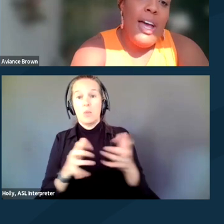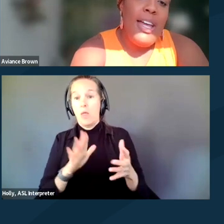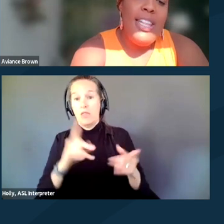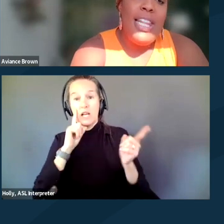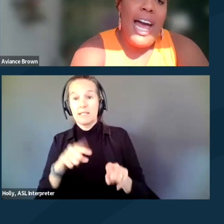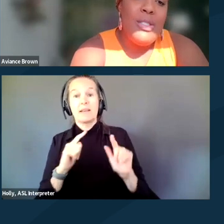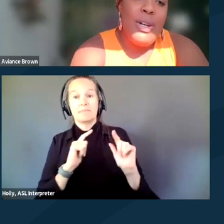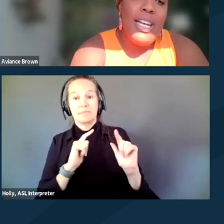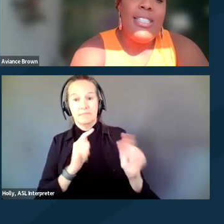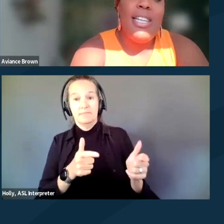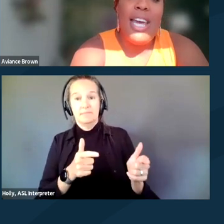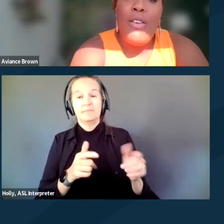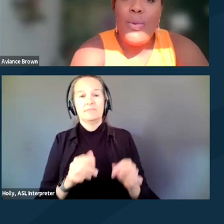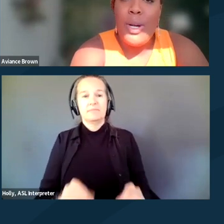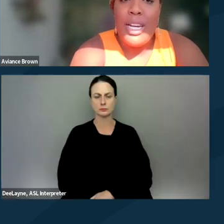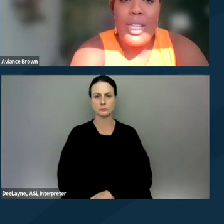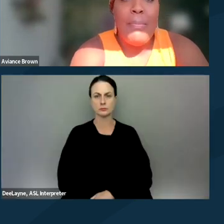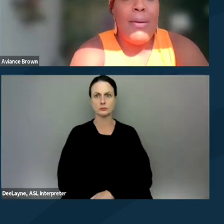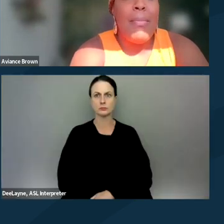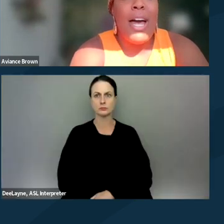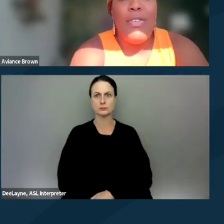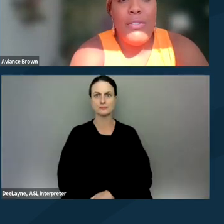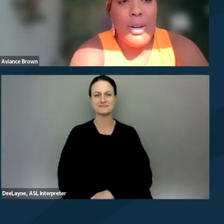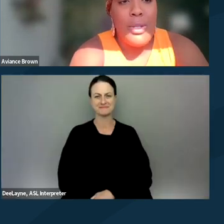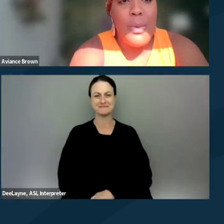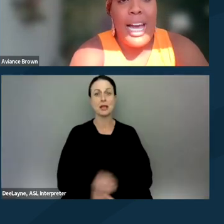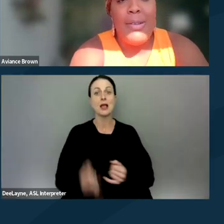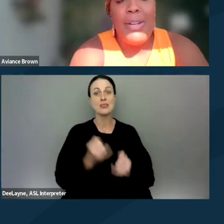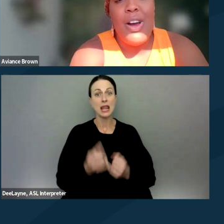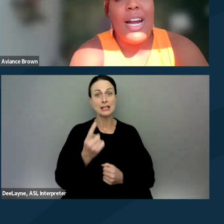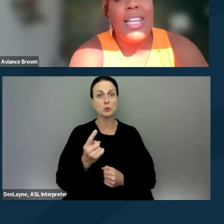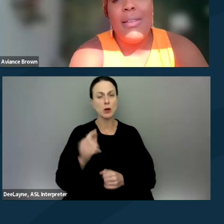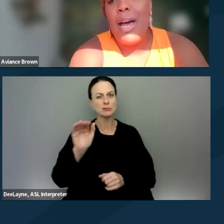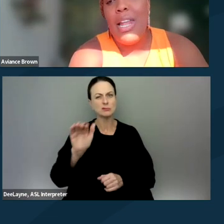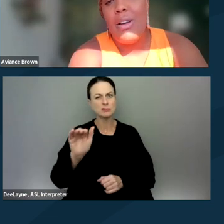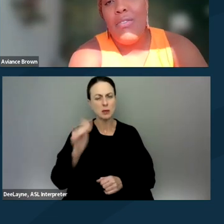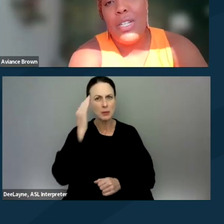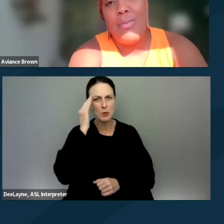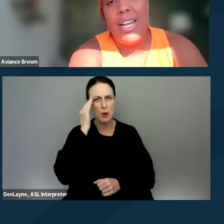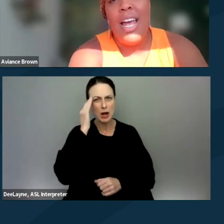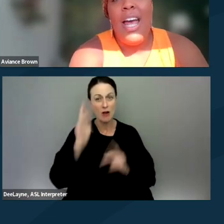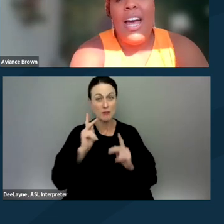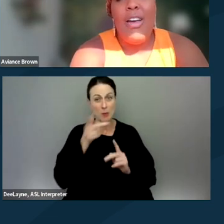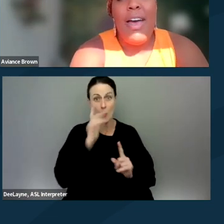And then the last one is to look out for one another, being mindful of those who will likely be targeted by law enforcement,